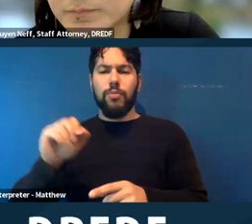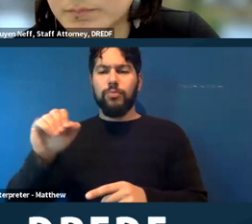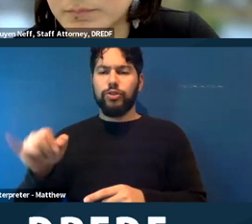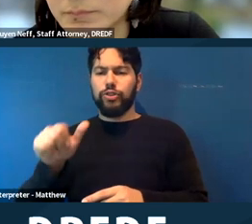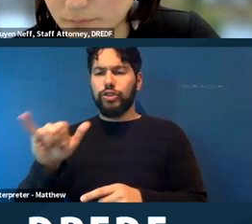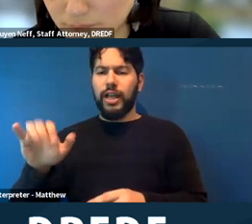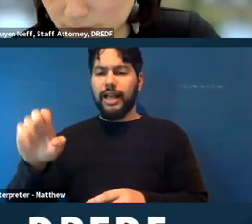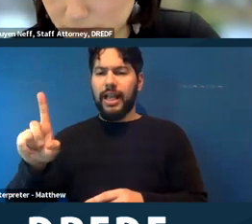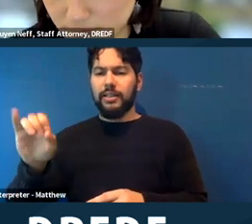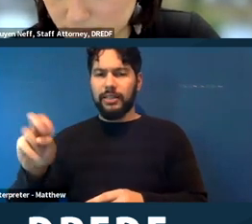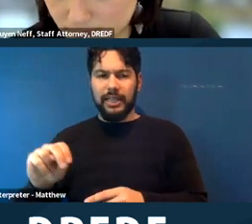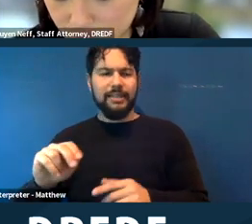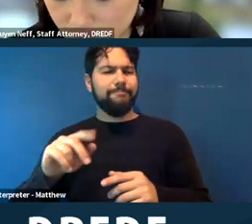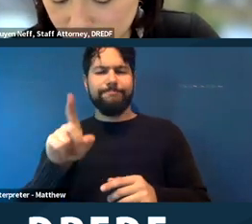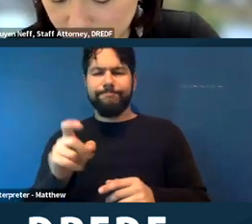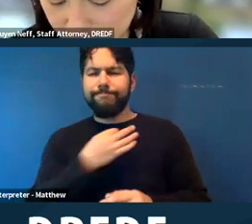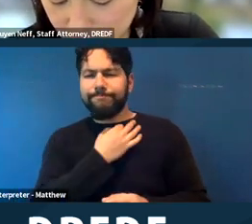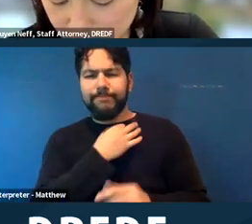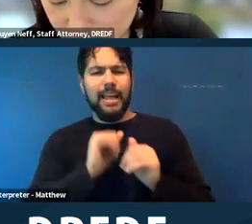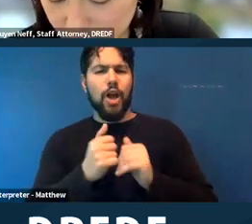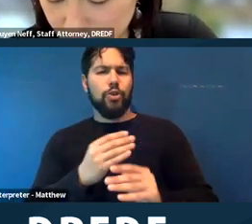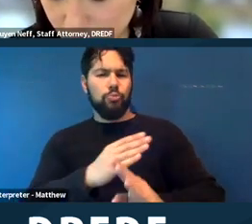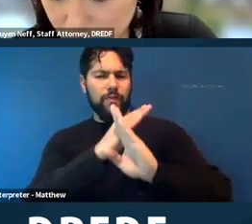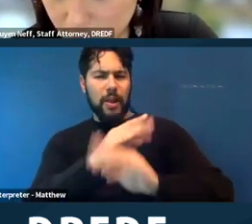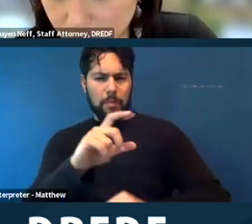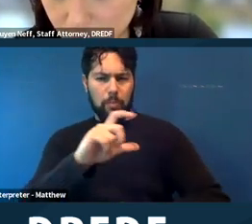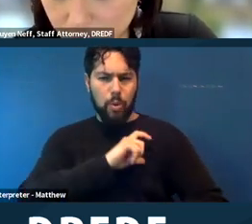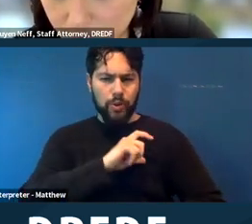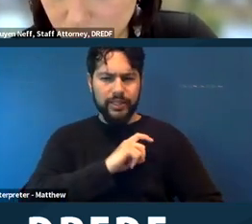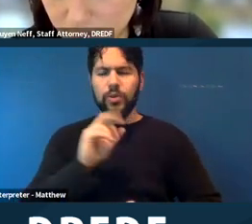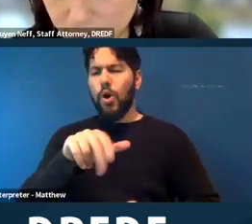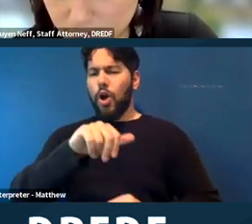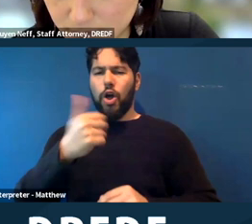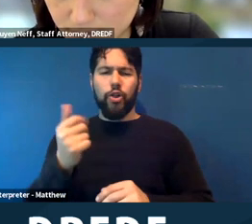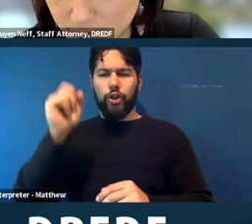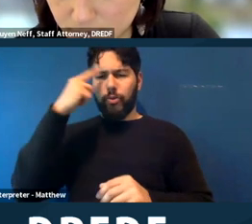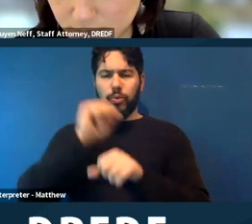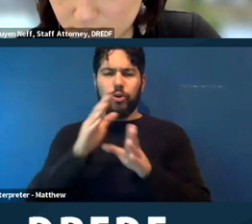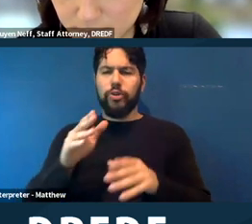or police from using persuasive arguments to prevent reasonable accommodation, for example,